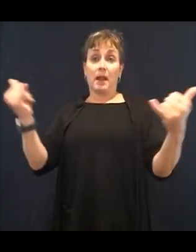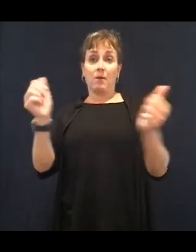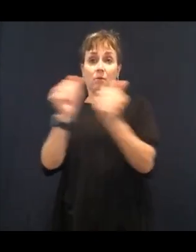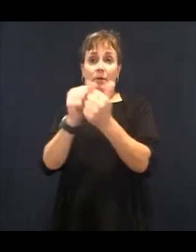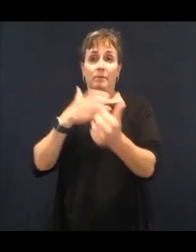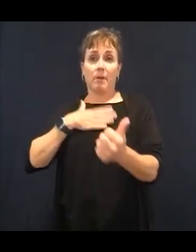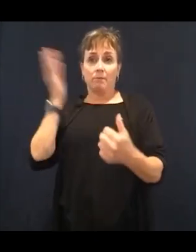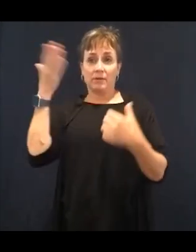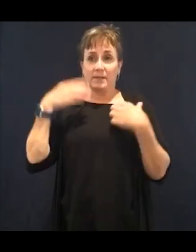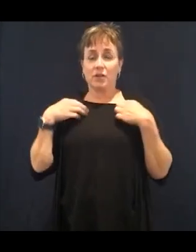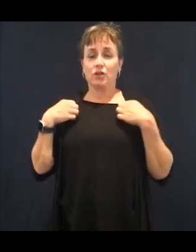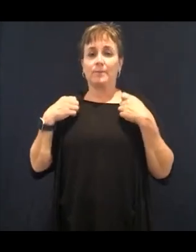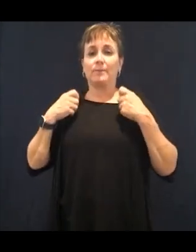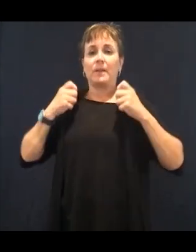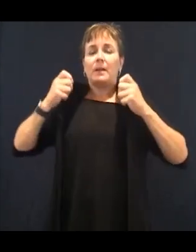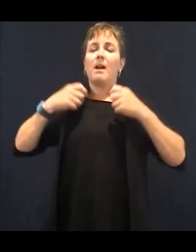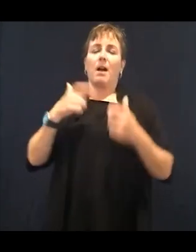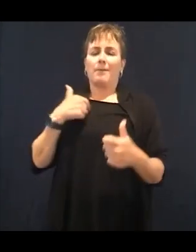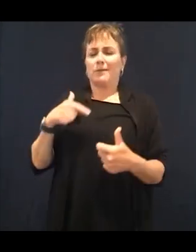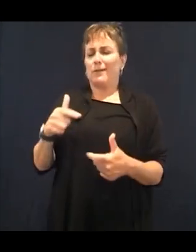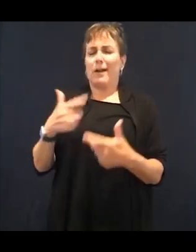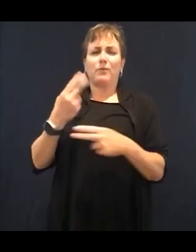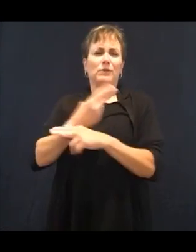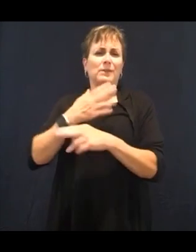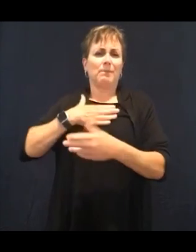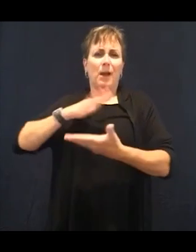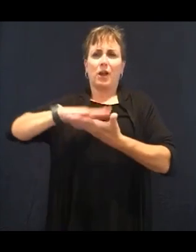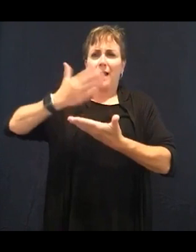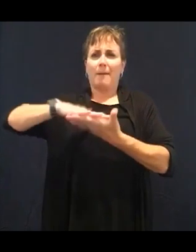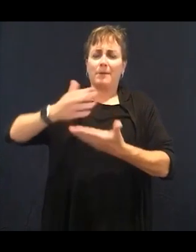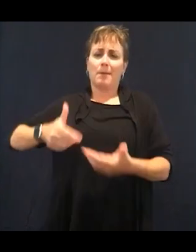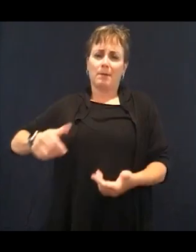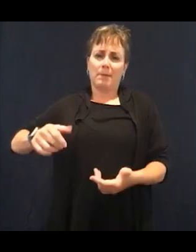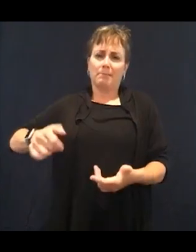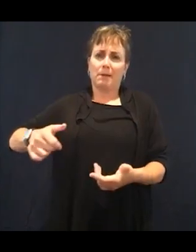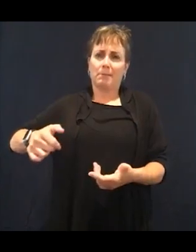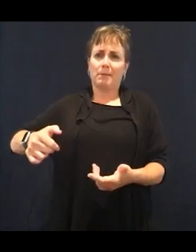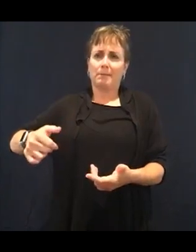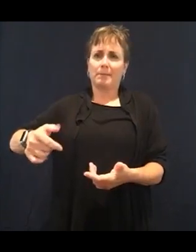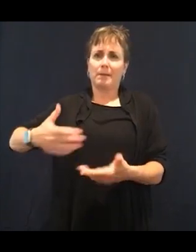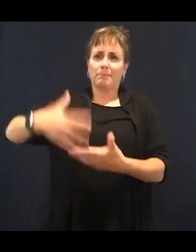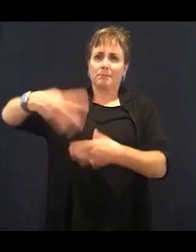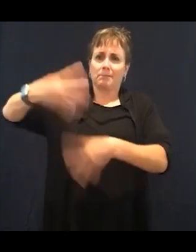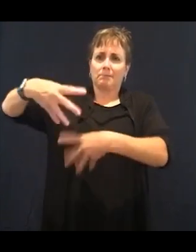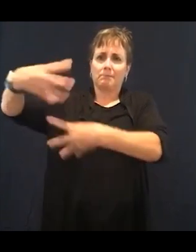now. So 10 Keys to Healthy Eating-- and what you're going to